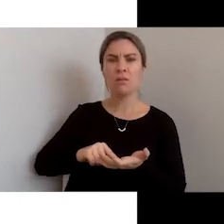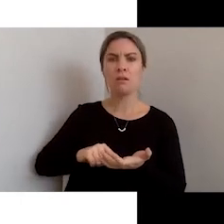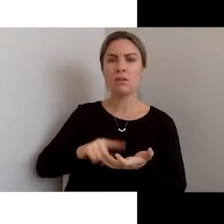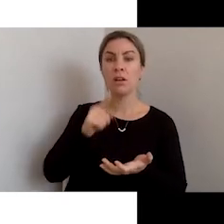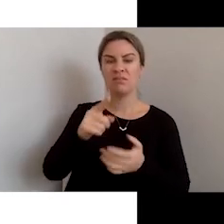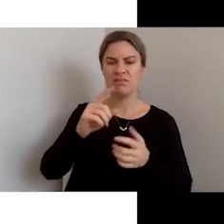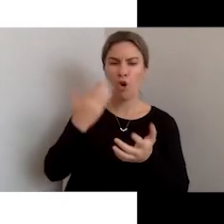All of these,